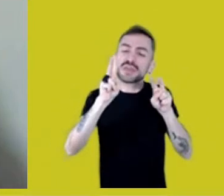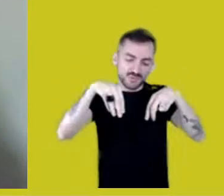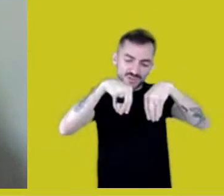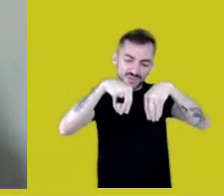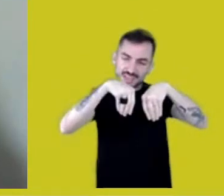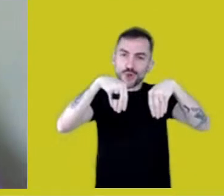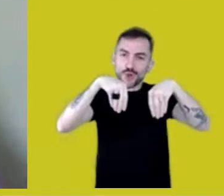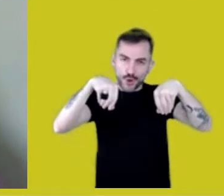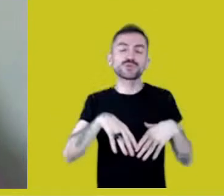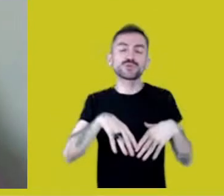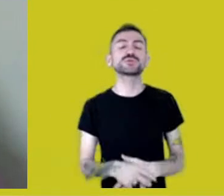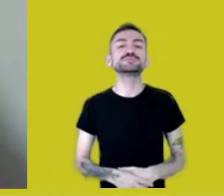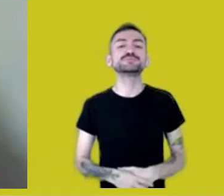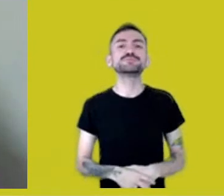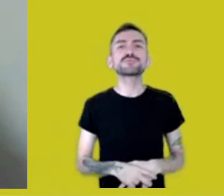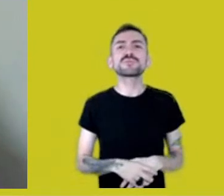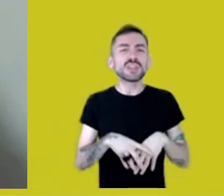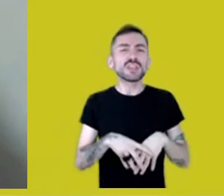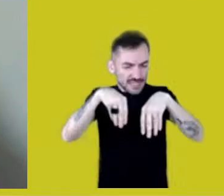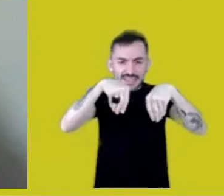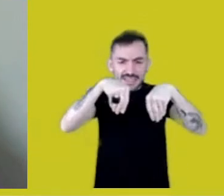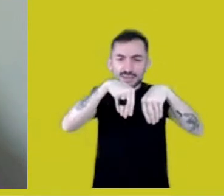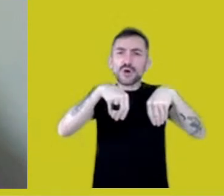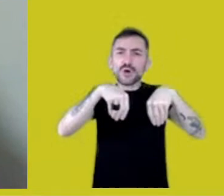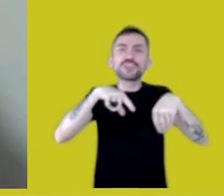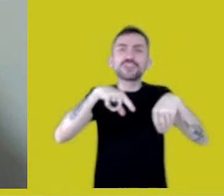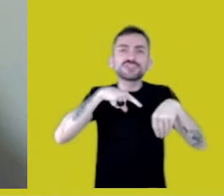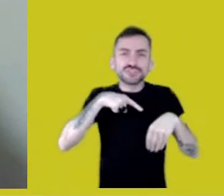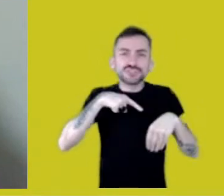And one of the questions asked by Calé Miranda